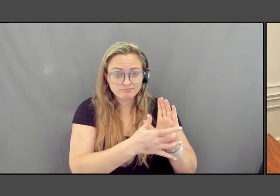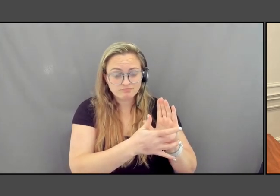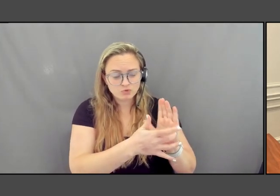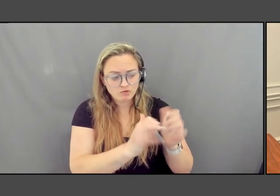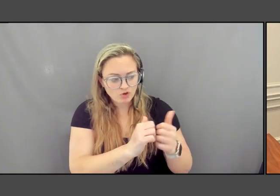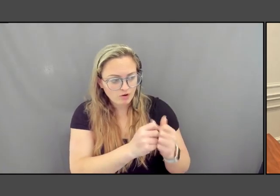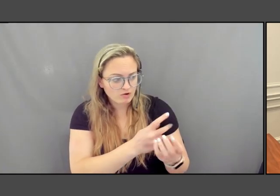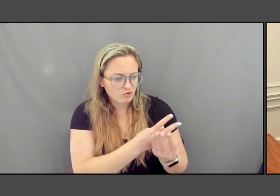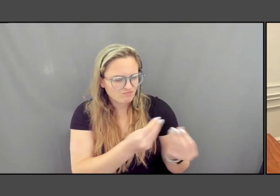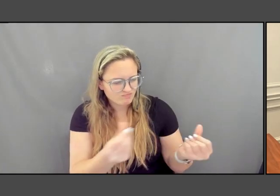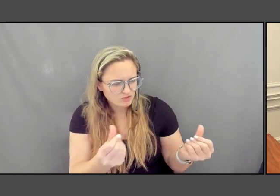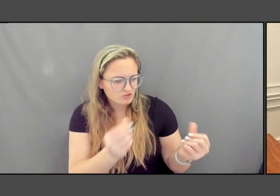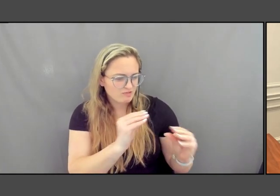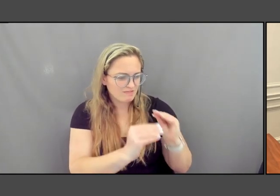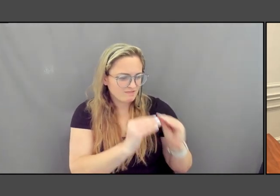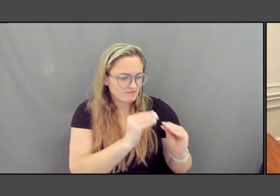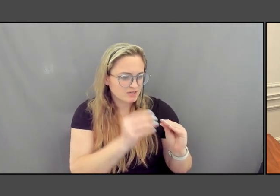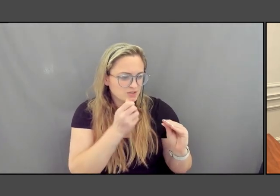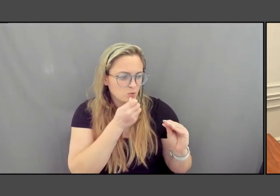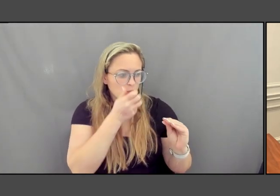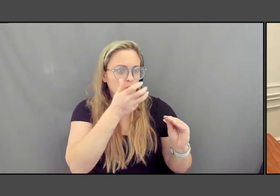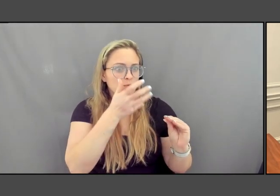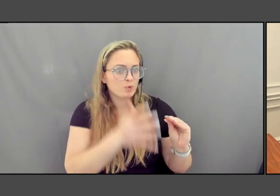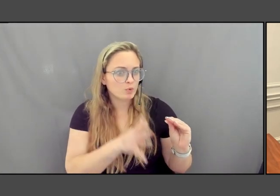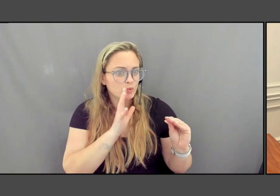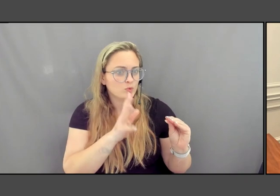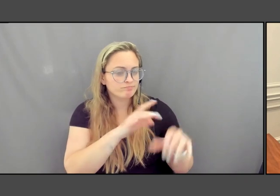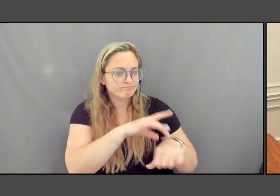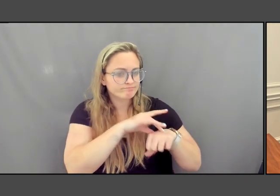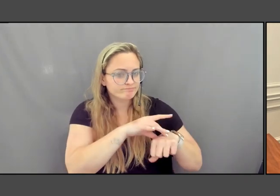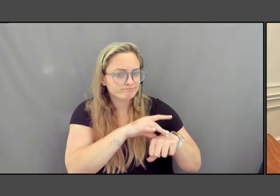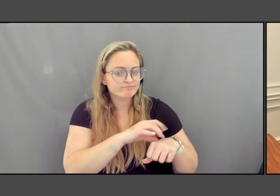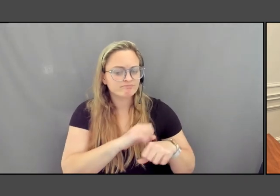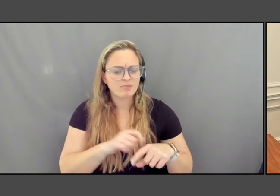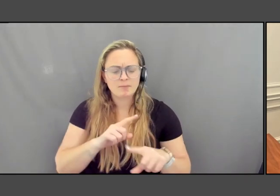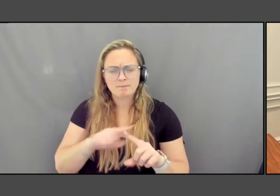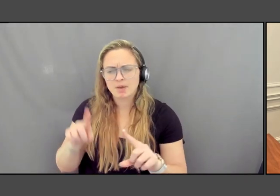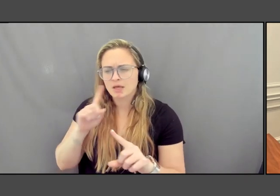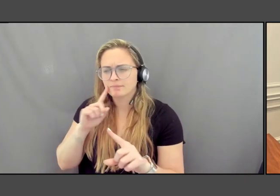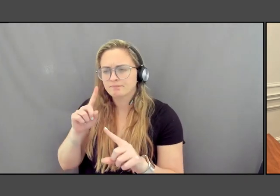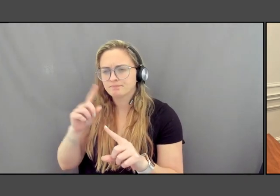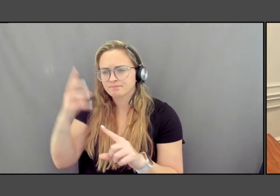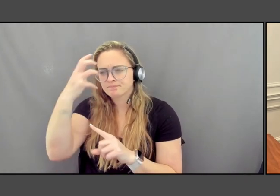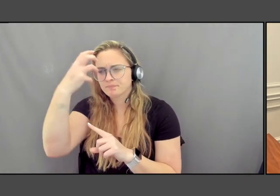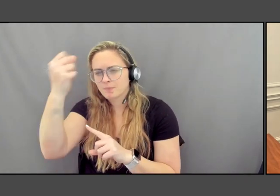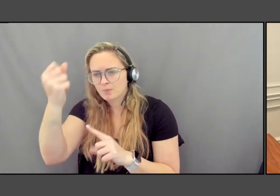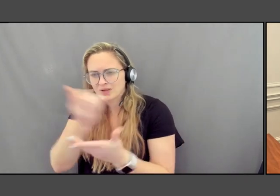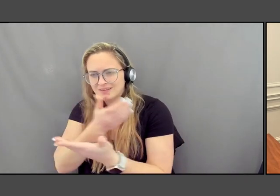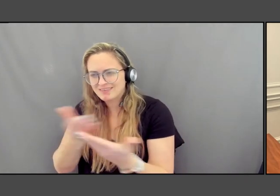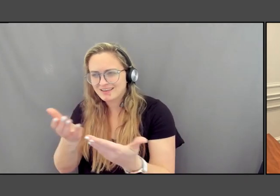but also for the memorialization we will need to undertake as the world we know continues to change.